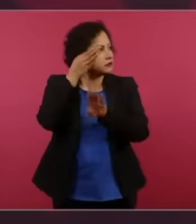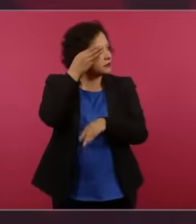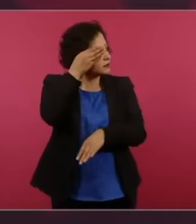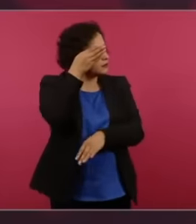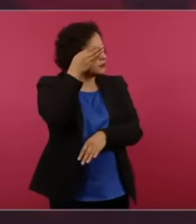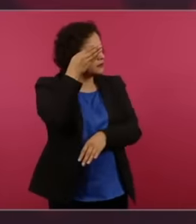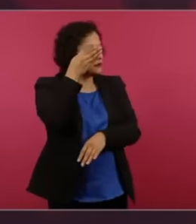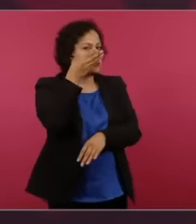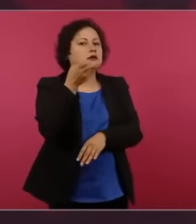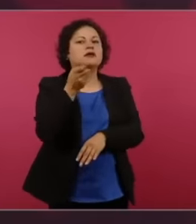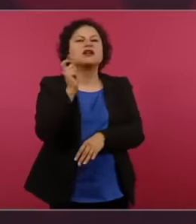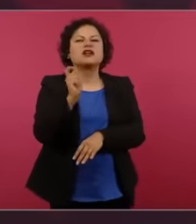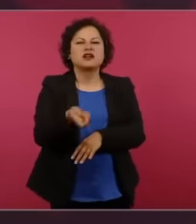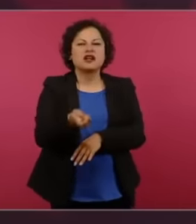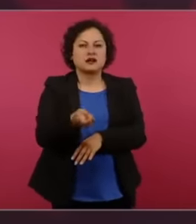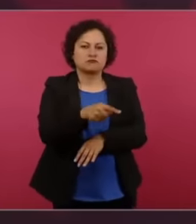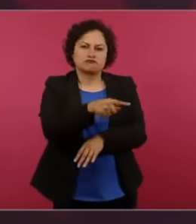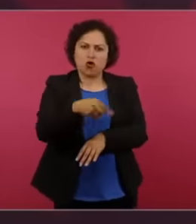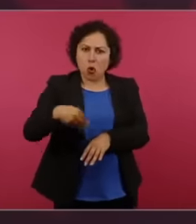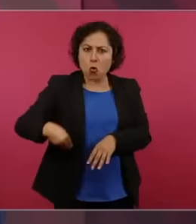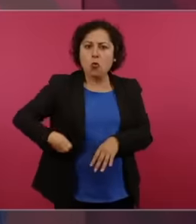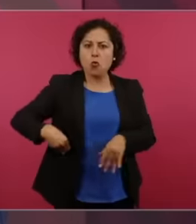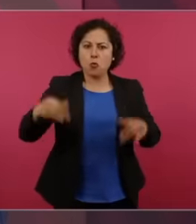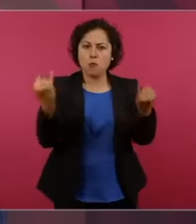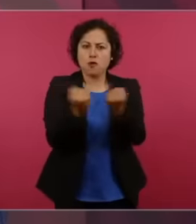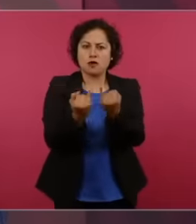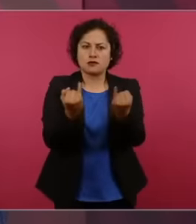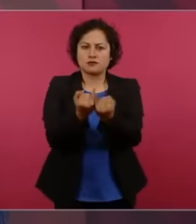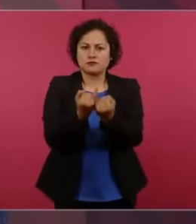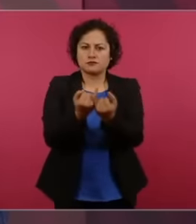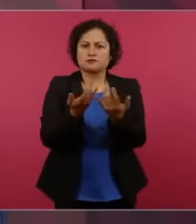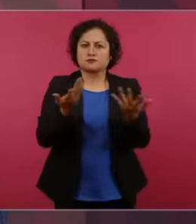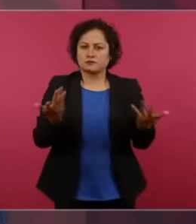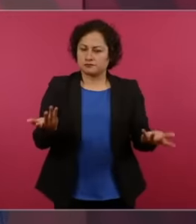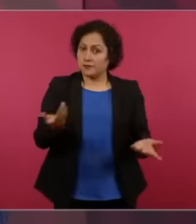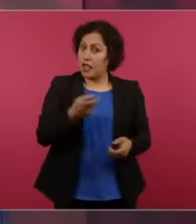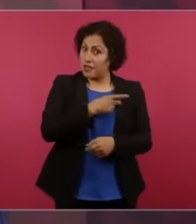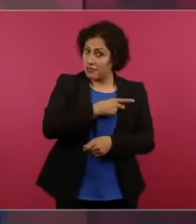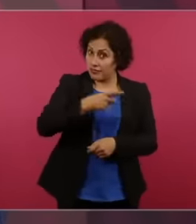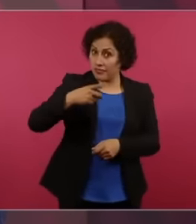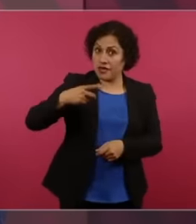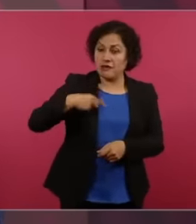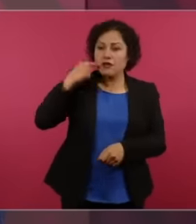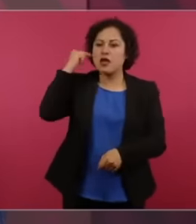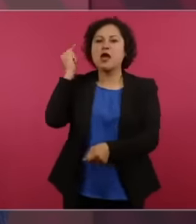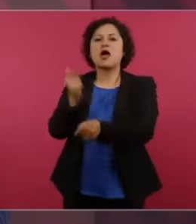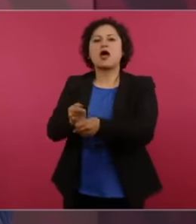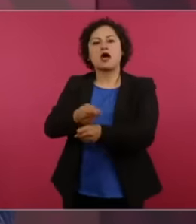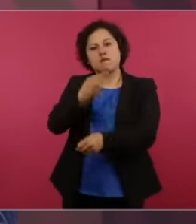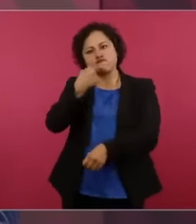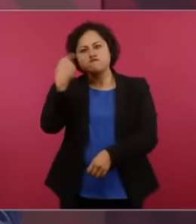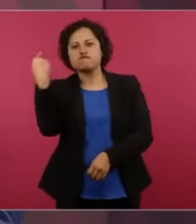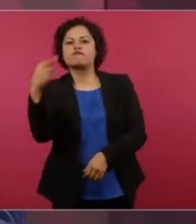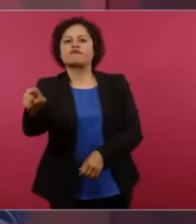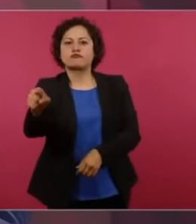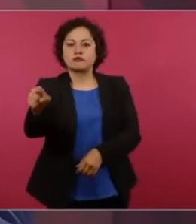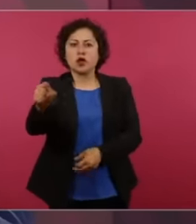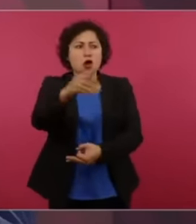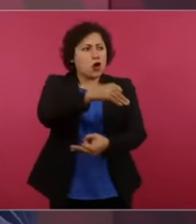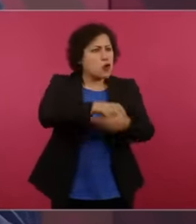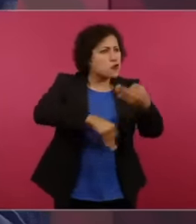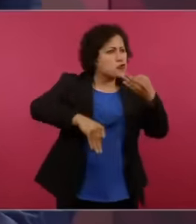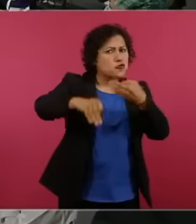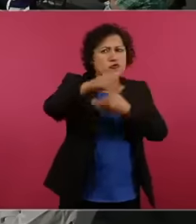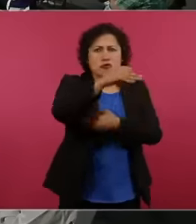an accomplice and thus we have to act so that together we do not